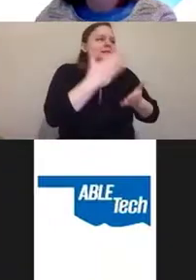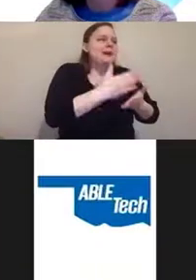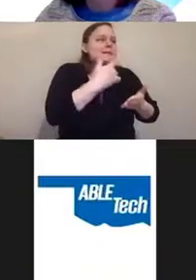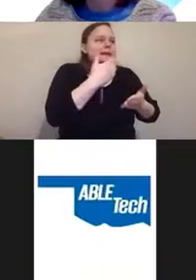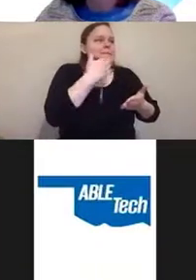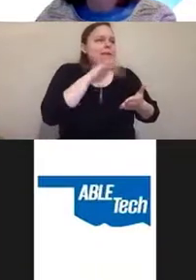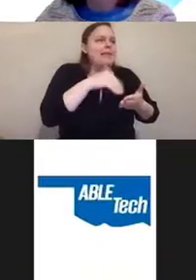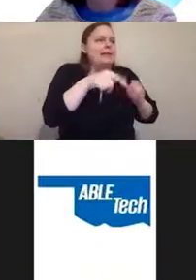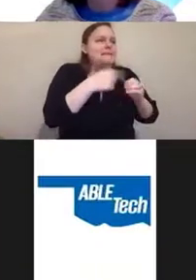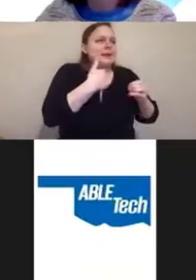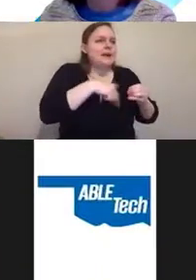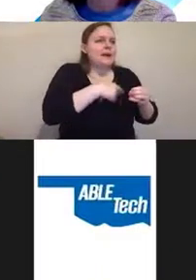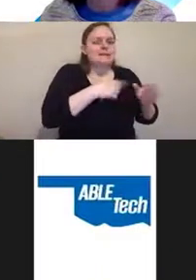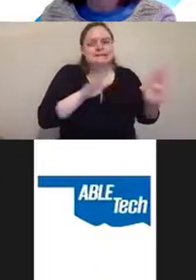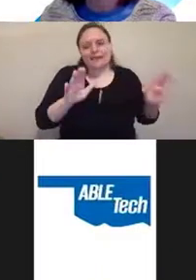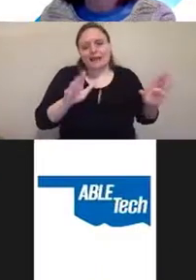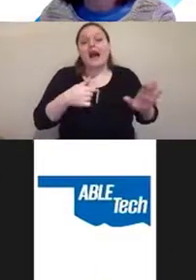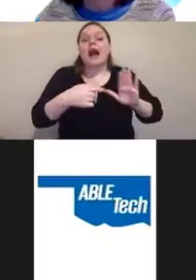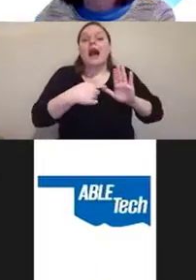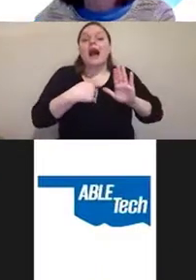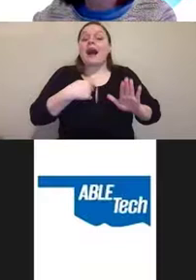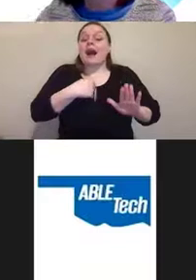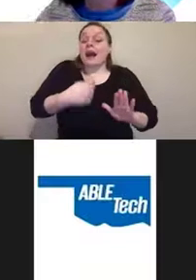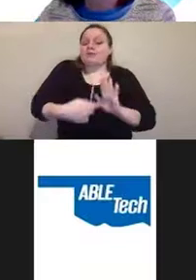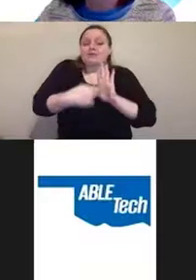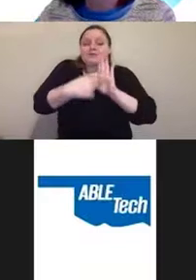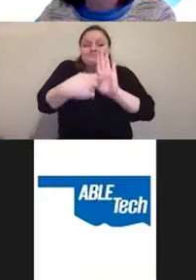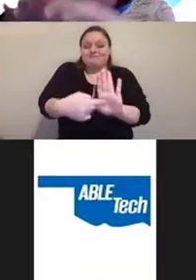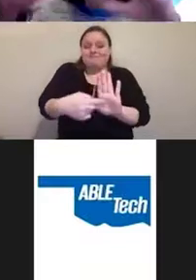I'm highlighting the issues that are presented by this solution